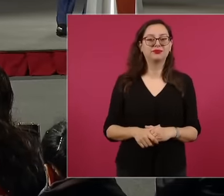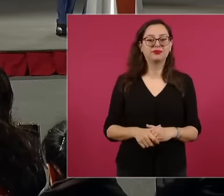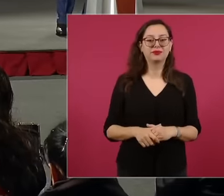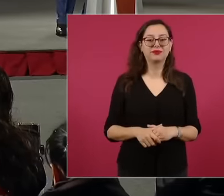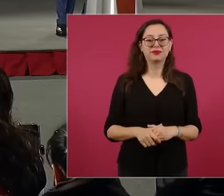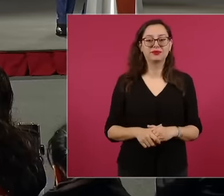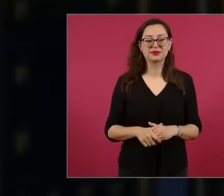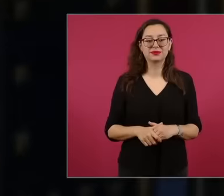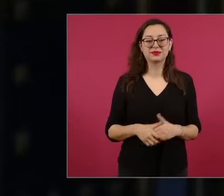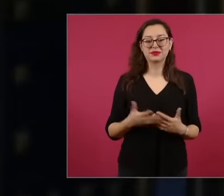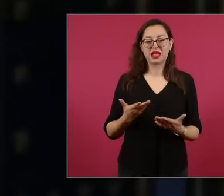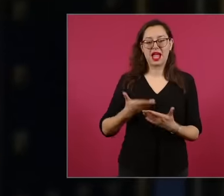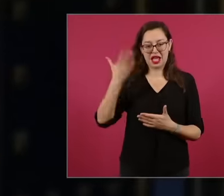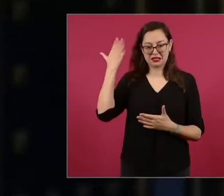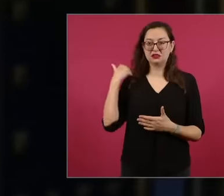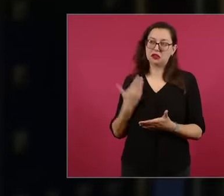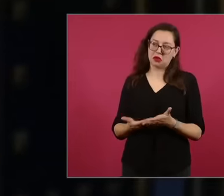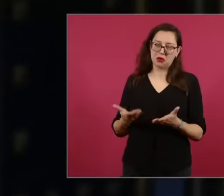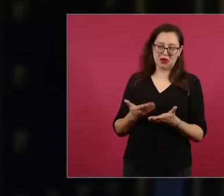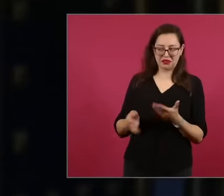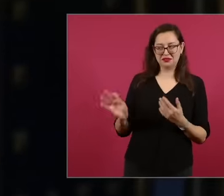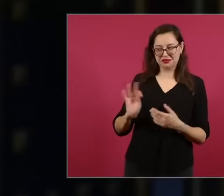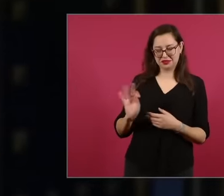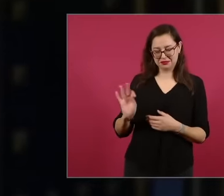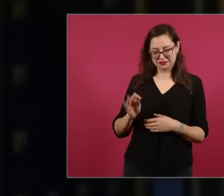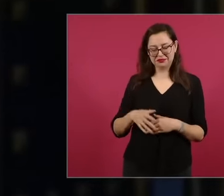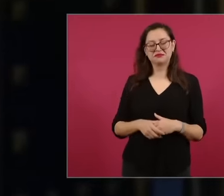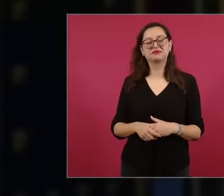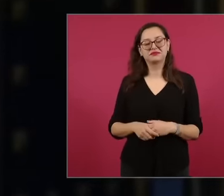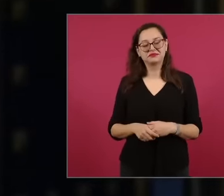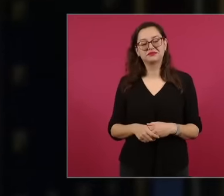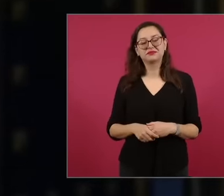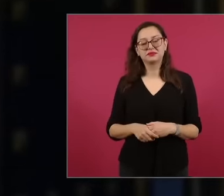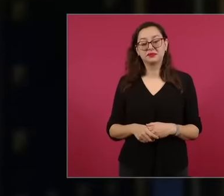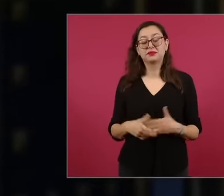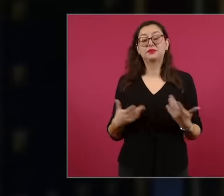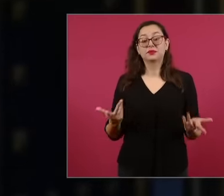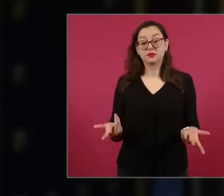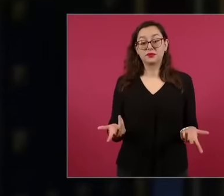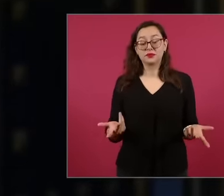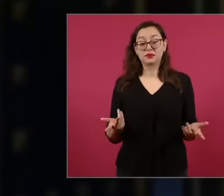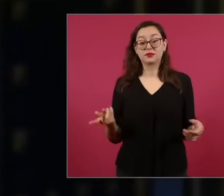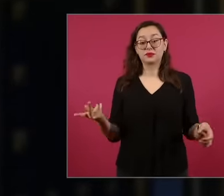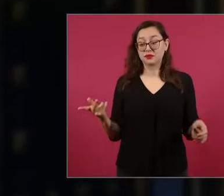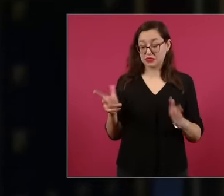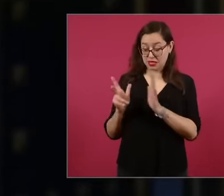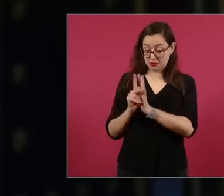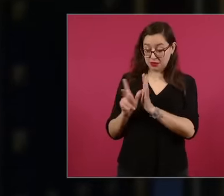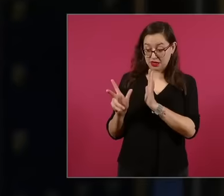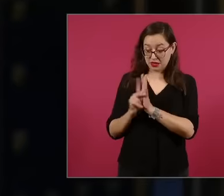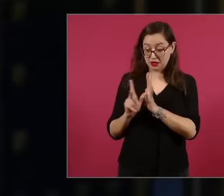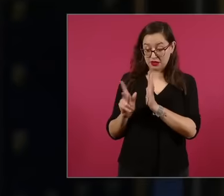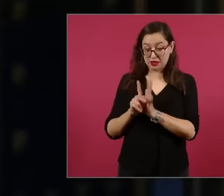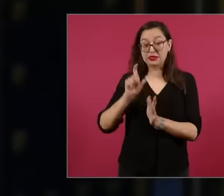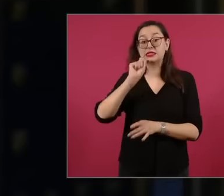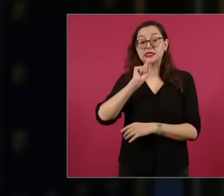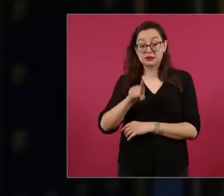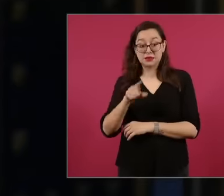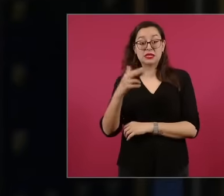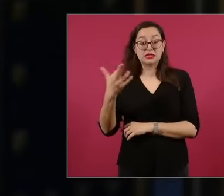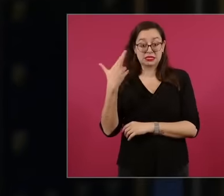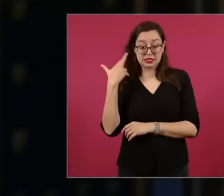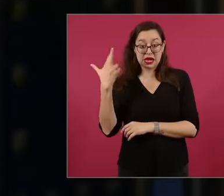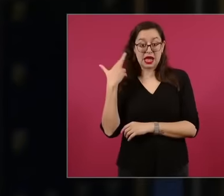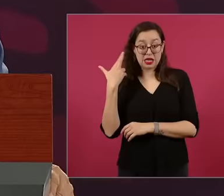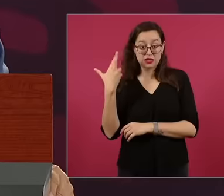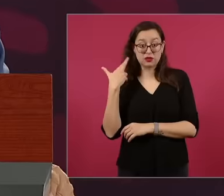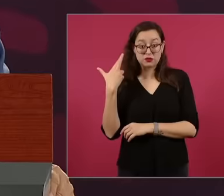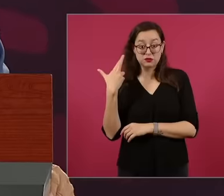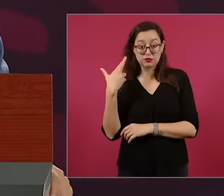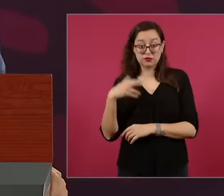illuminate ent that they had newspapers and they also had this radio station which